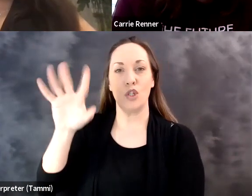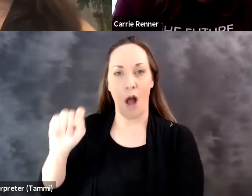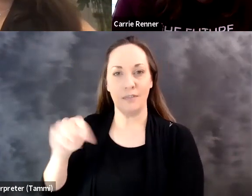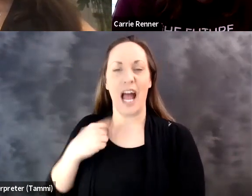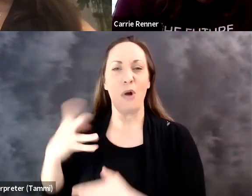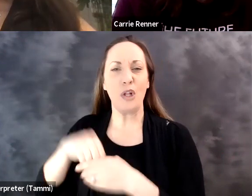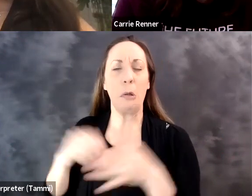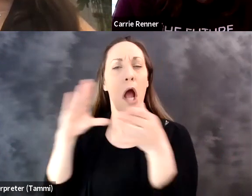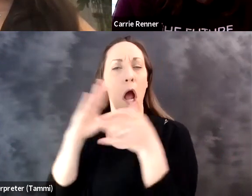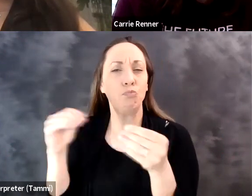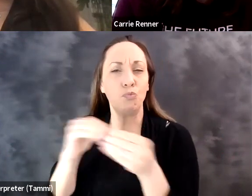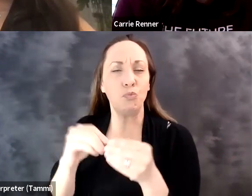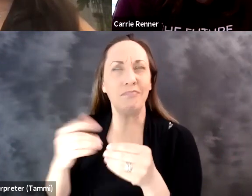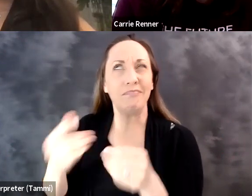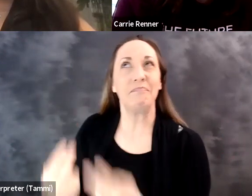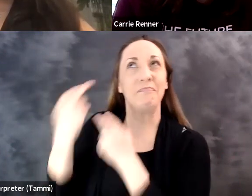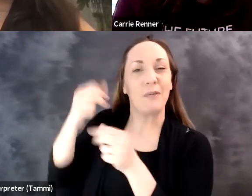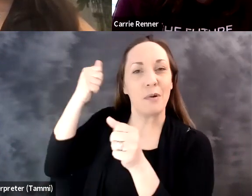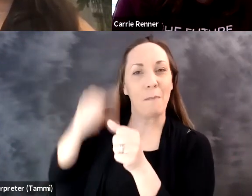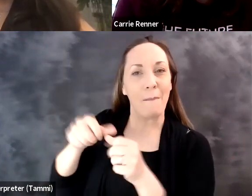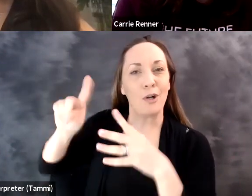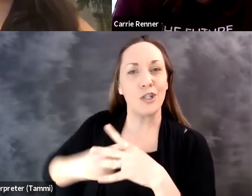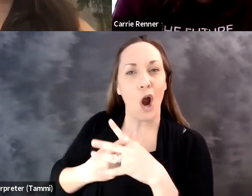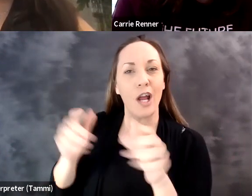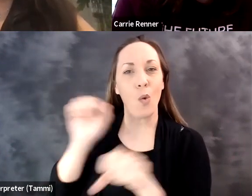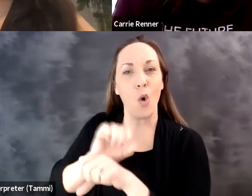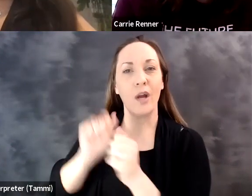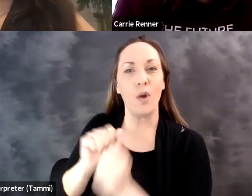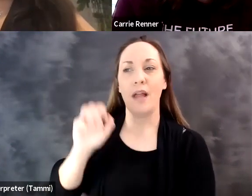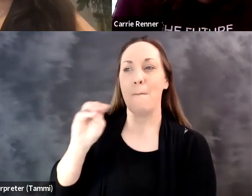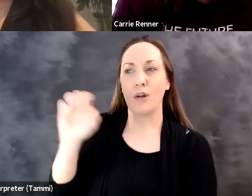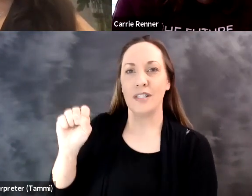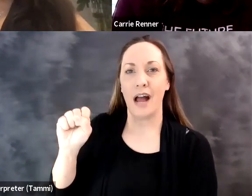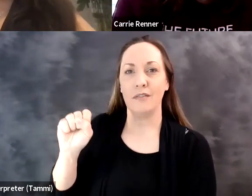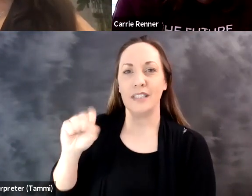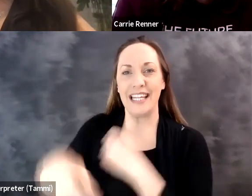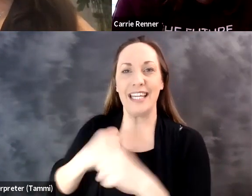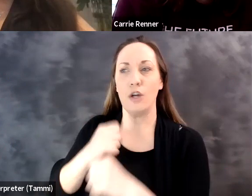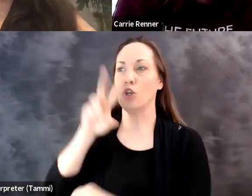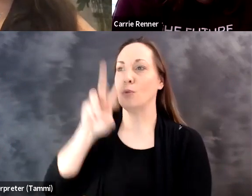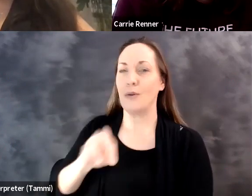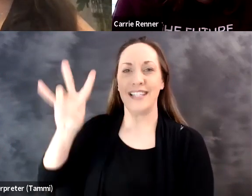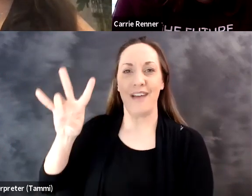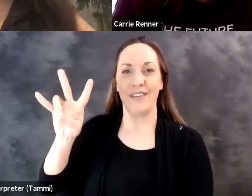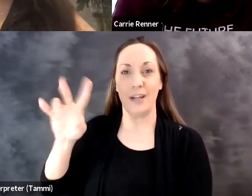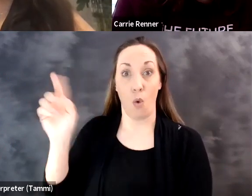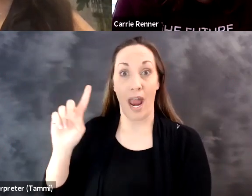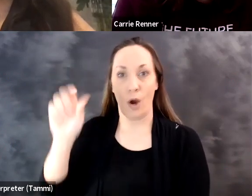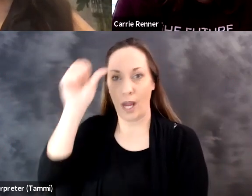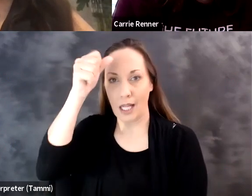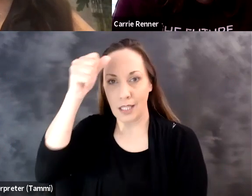Jenny needs an introduction, Jenny is the Chief Accessibility Officer of Microsoft. to that.